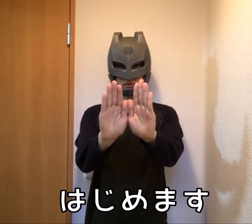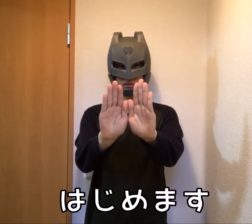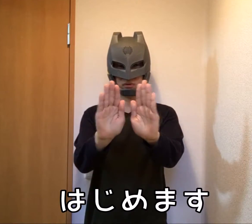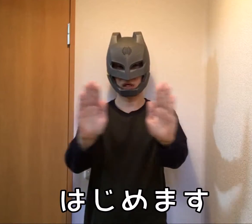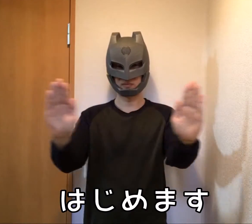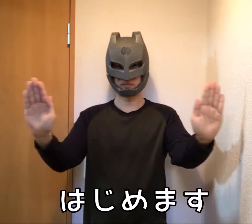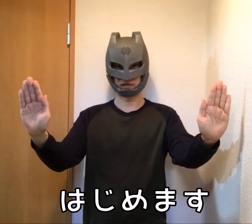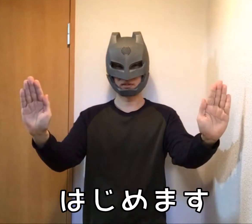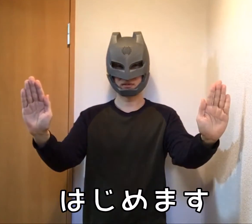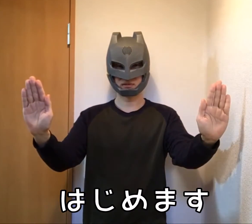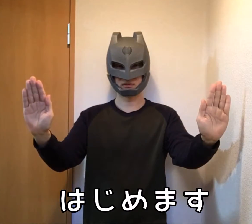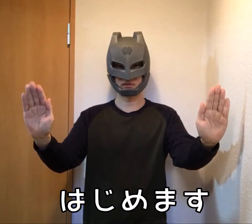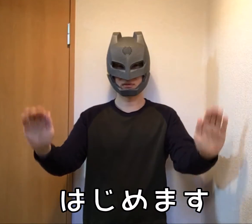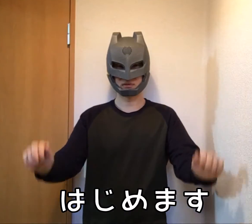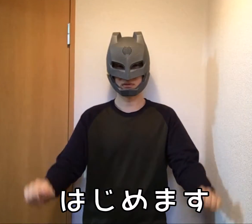Let's start